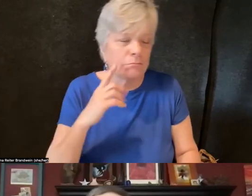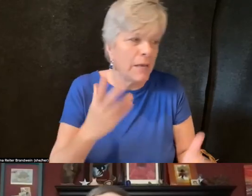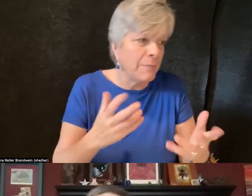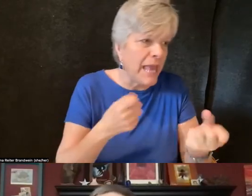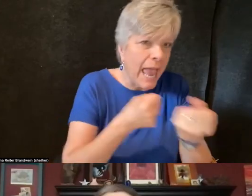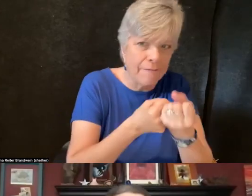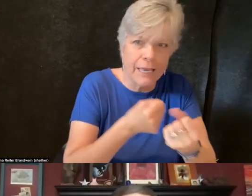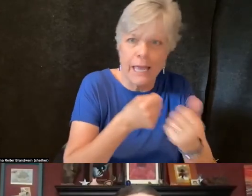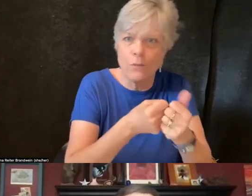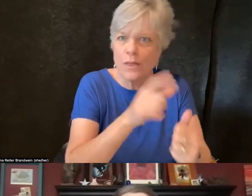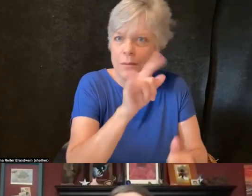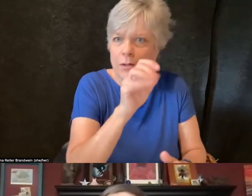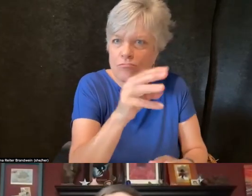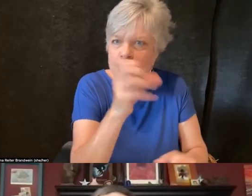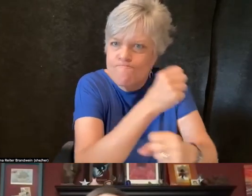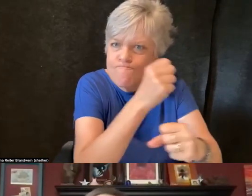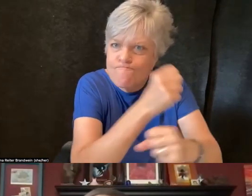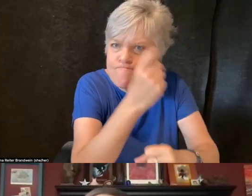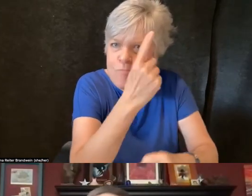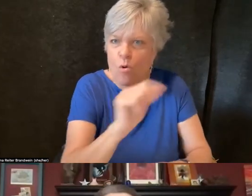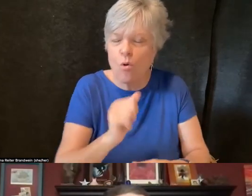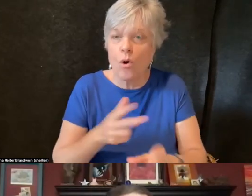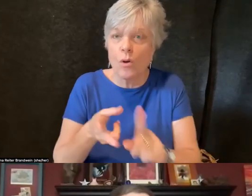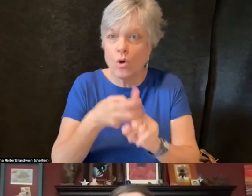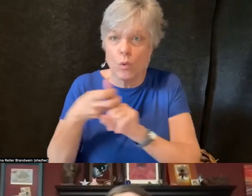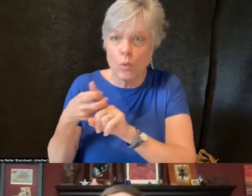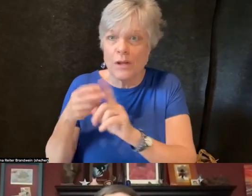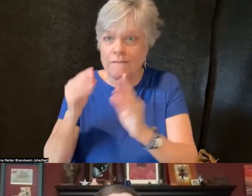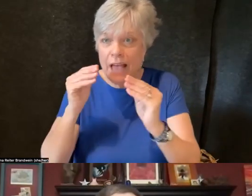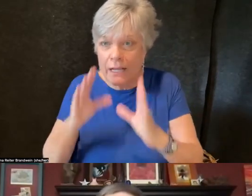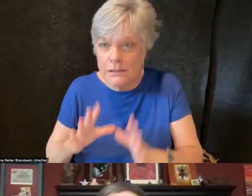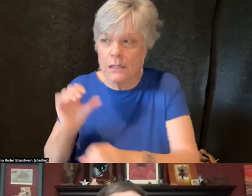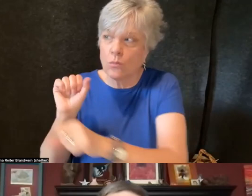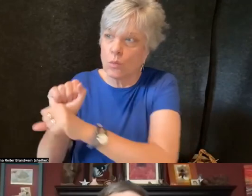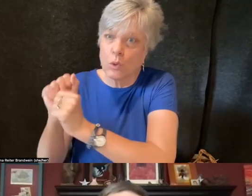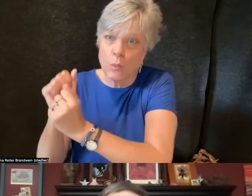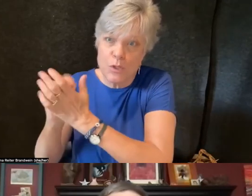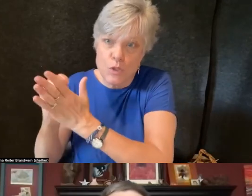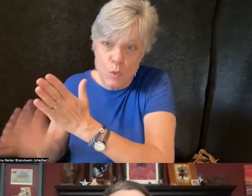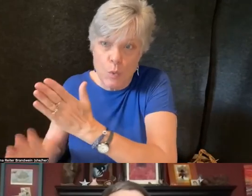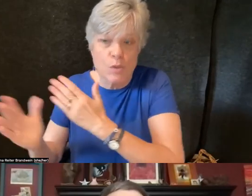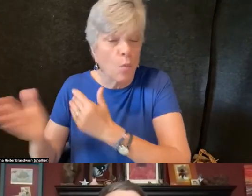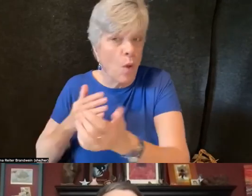to recruiting faculty to working with students whether or not there's a disability studies program,